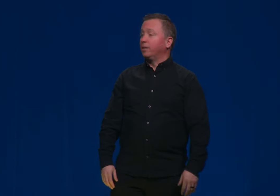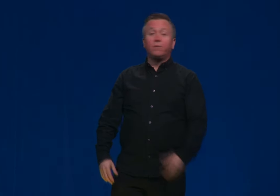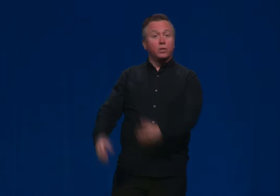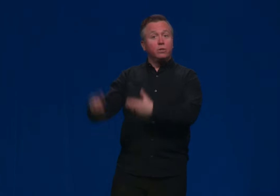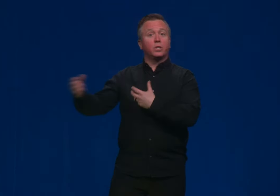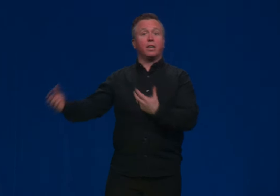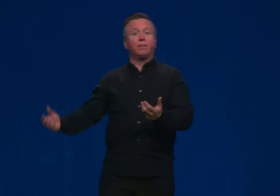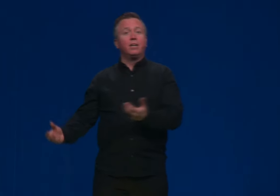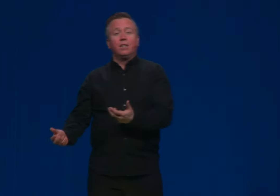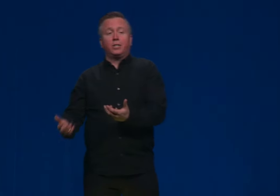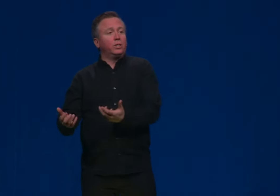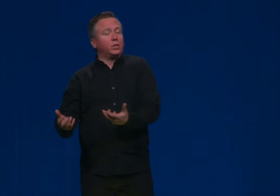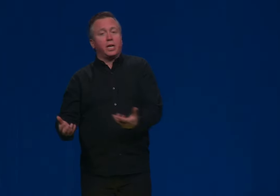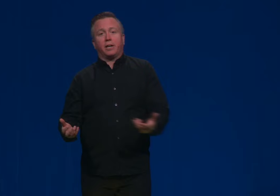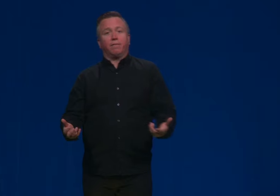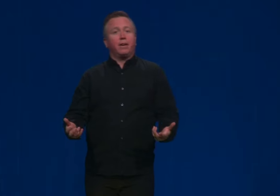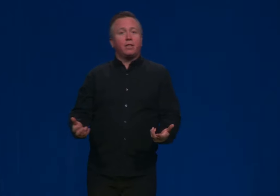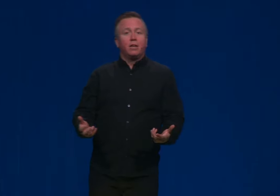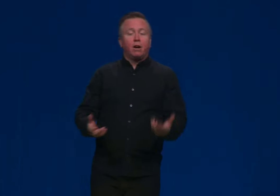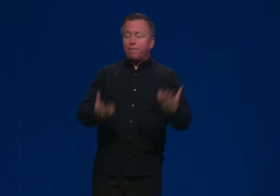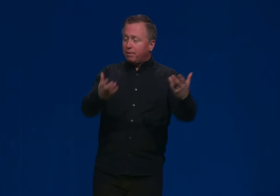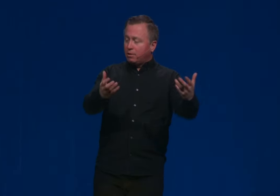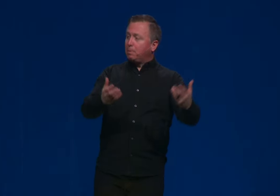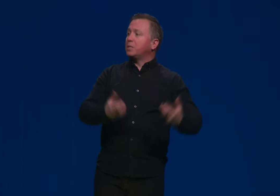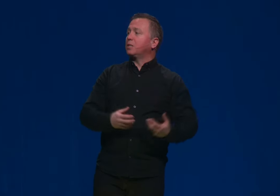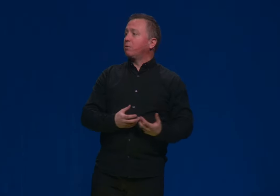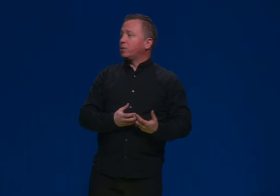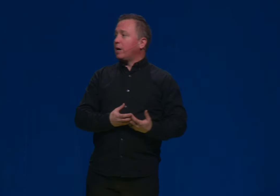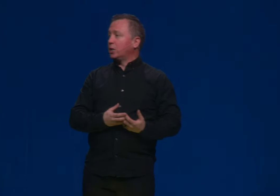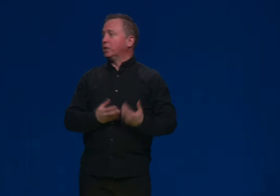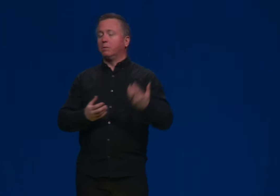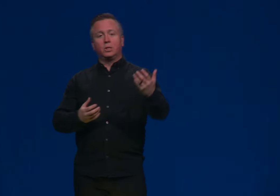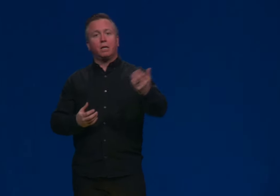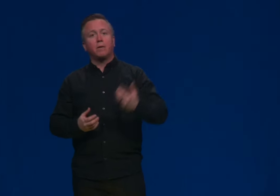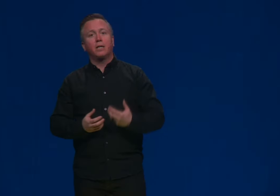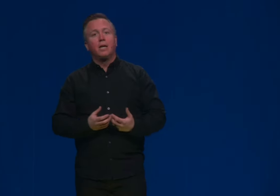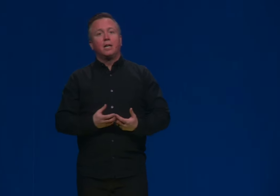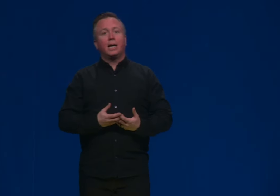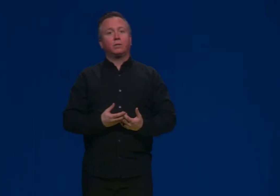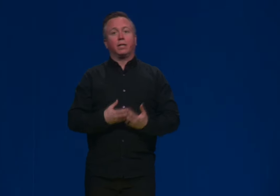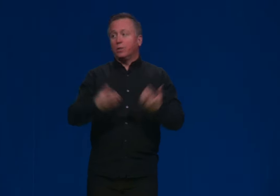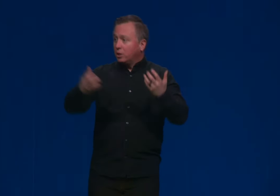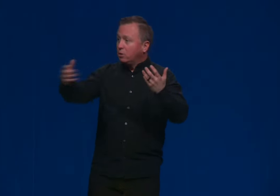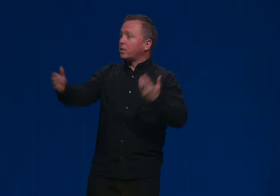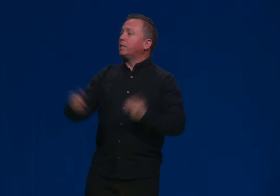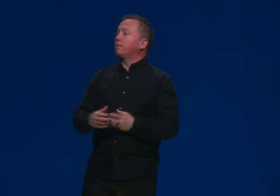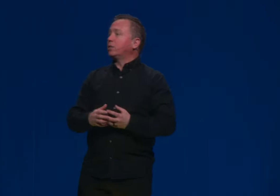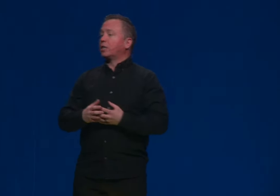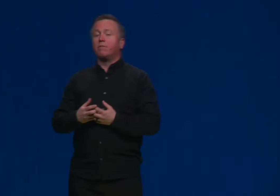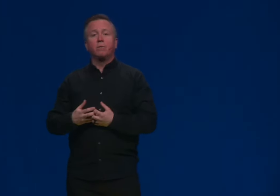You know, there's a new discovery that shouldn't shake our faith. Our faith is based on the resurrection that we celebrated last week. And there's a new scientific discovery.